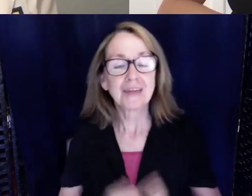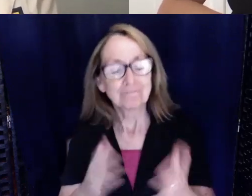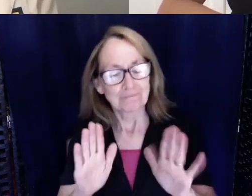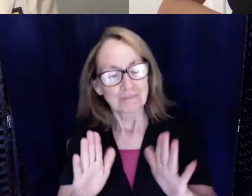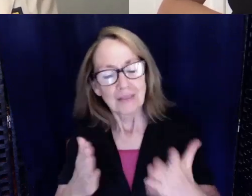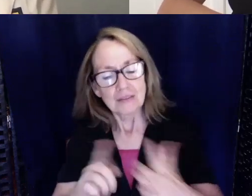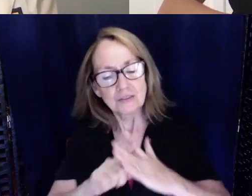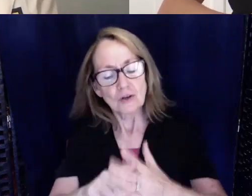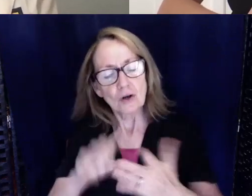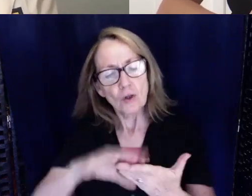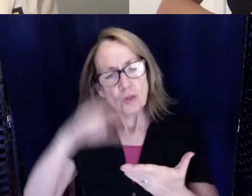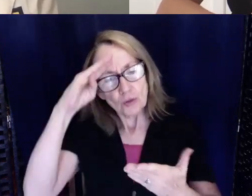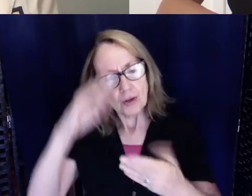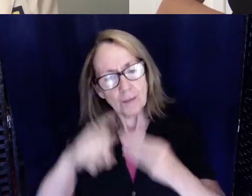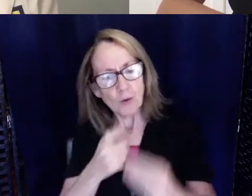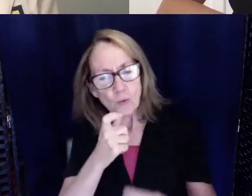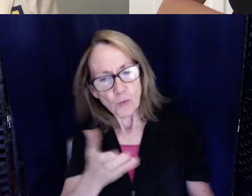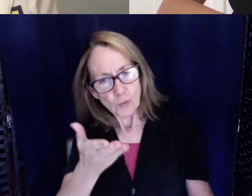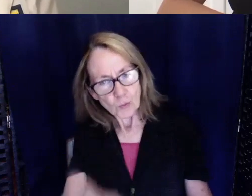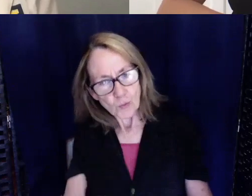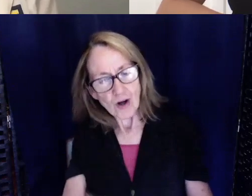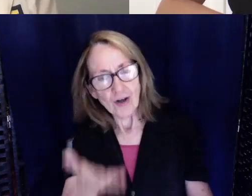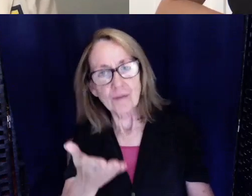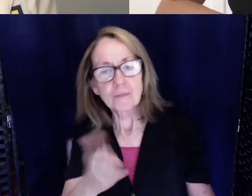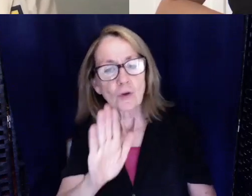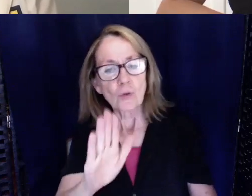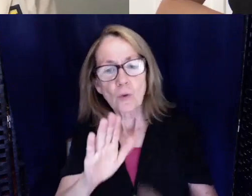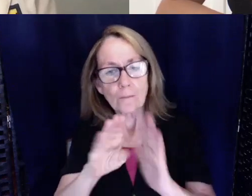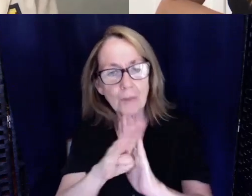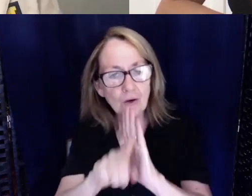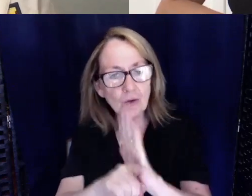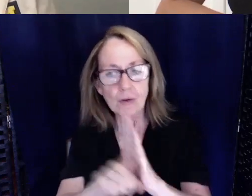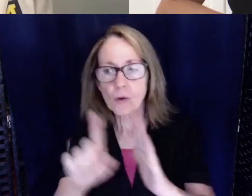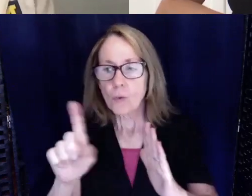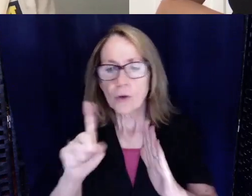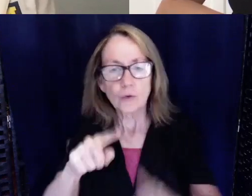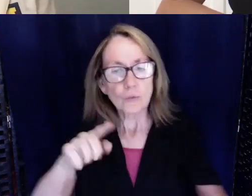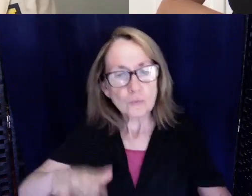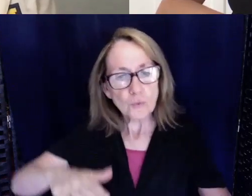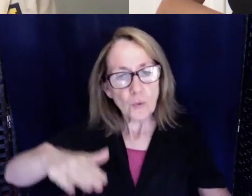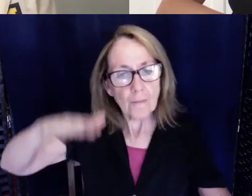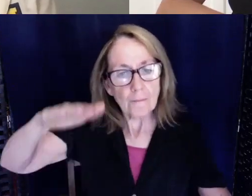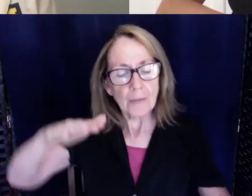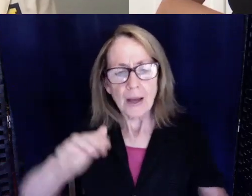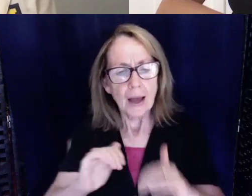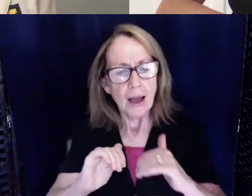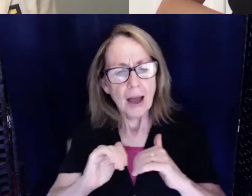a little bit about who you are, your background, where you grew up, and how it is that you came to the